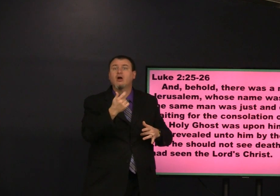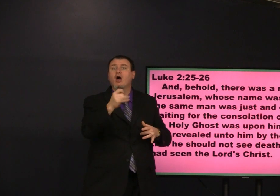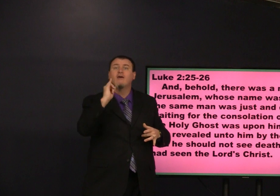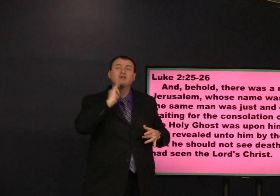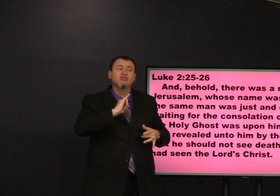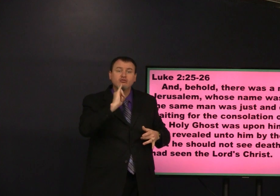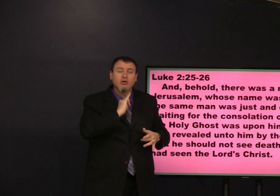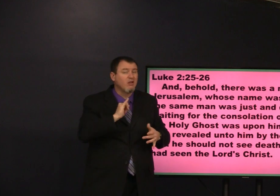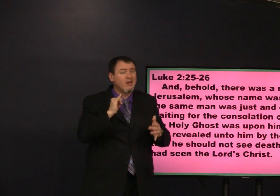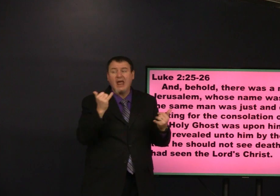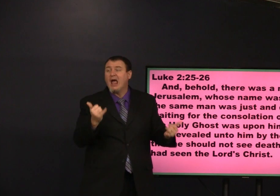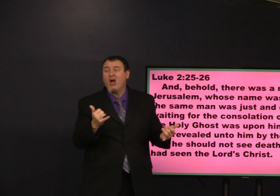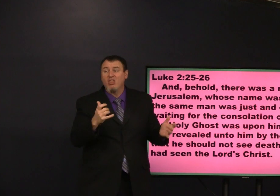s mercy of Israel